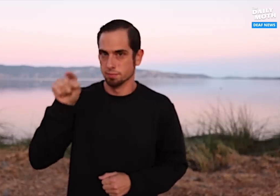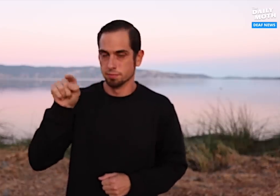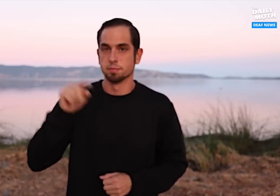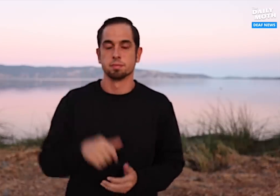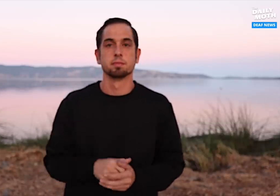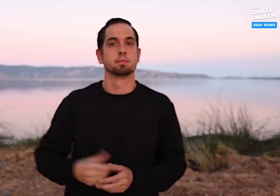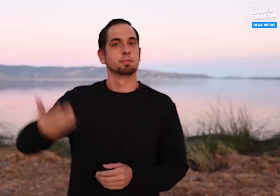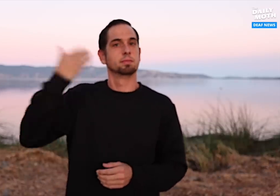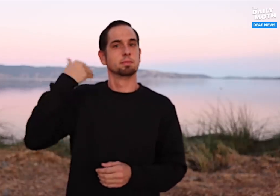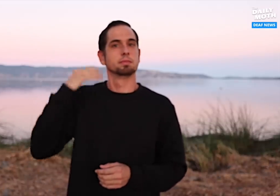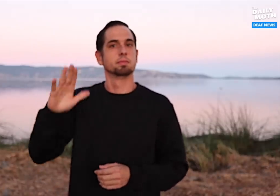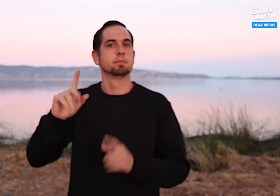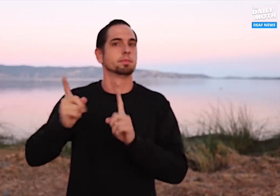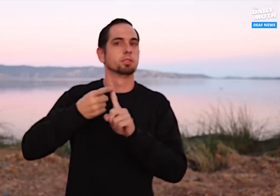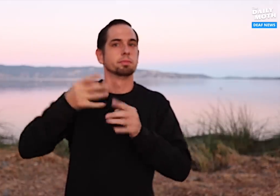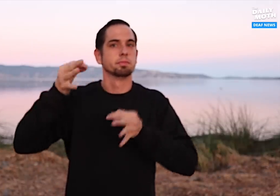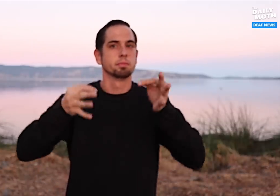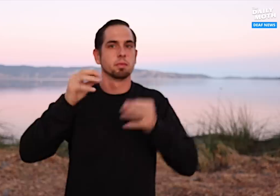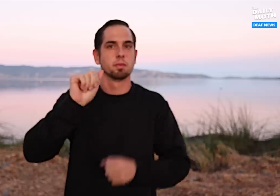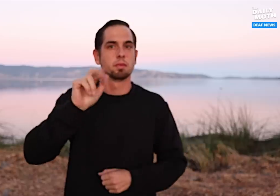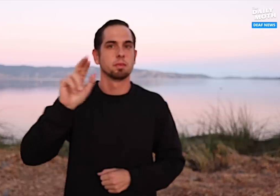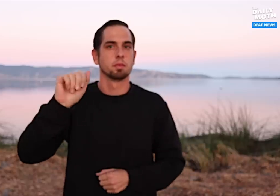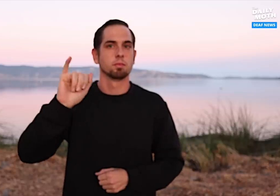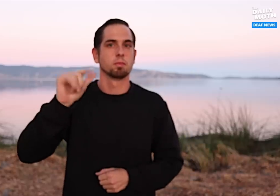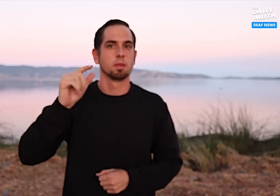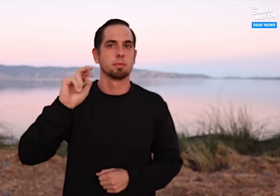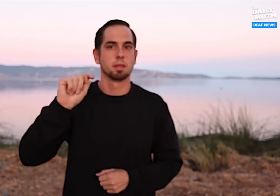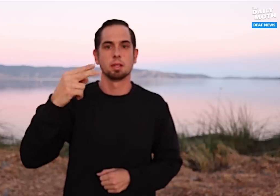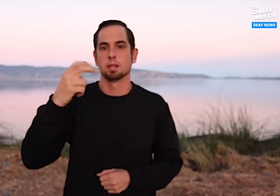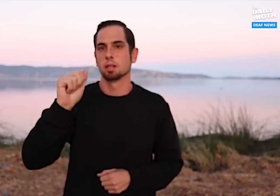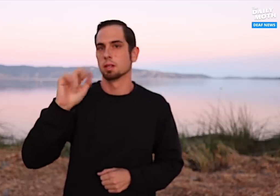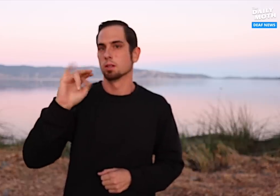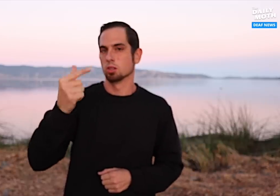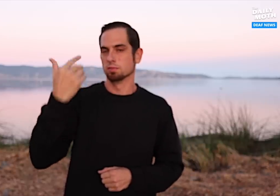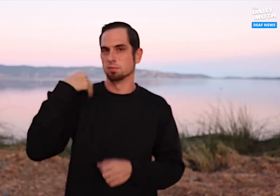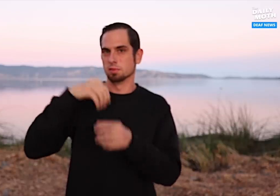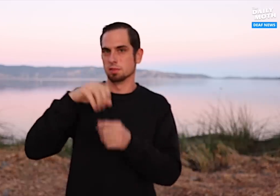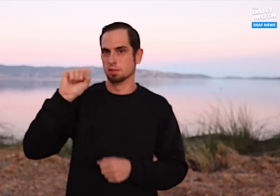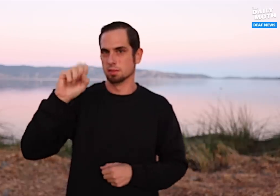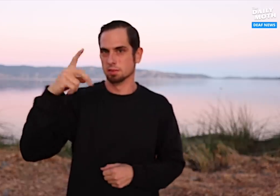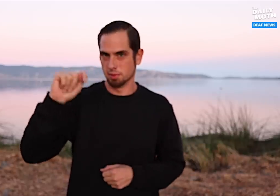During his arraignment hearing in September,